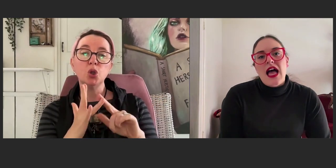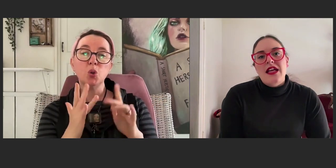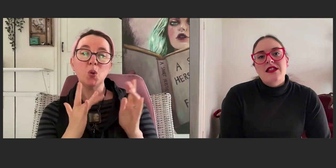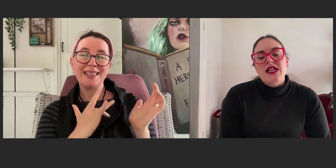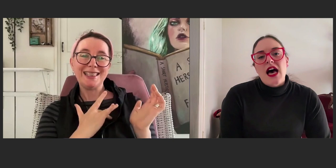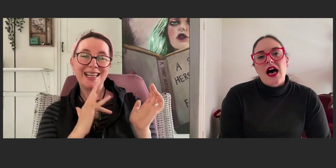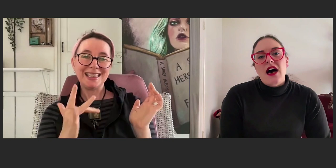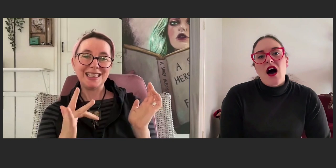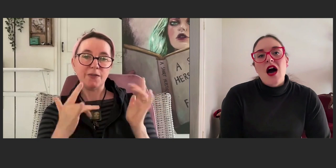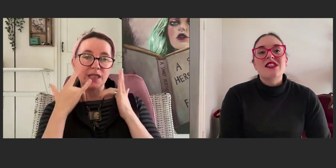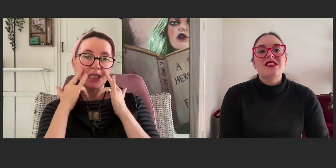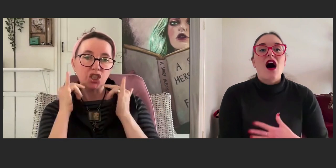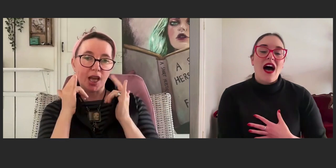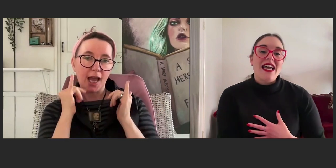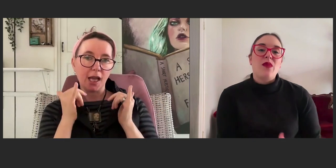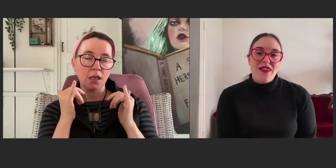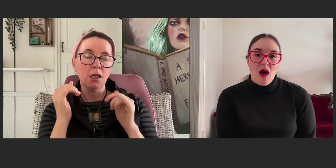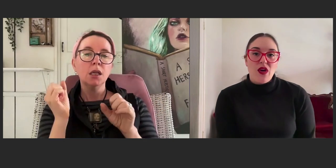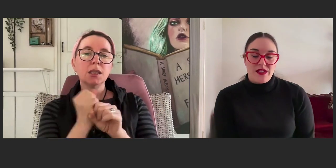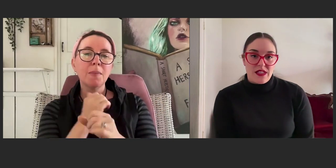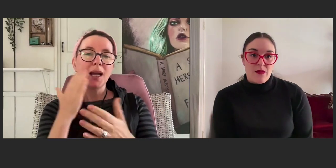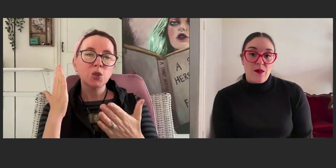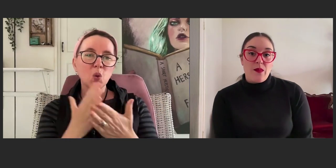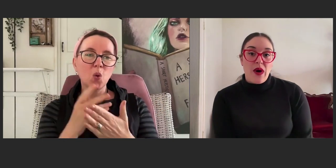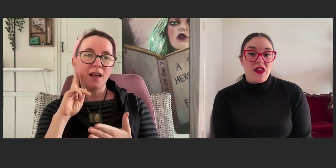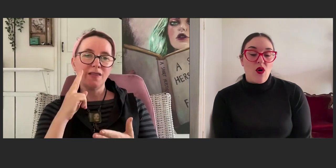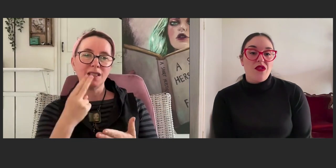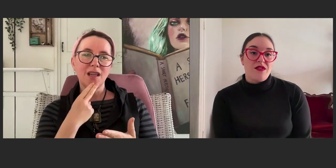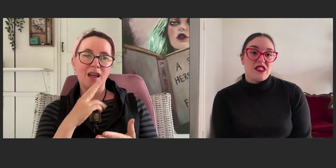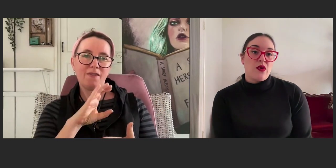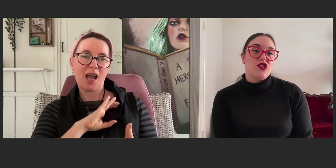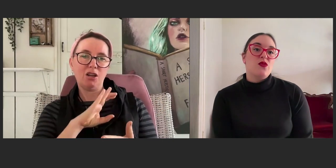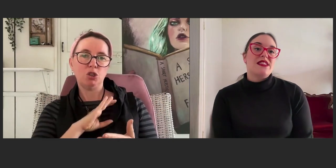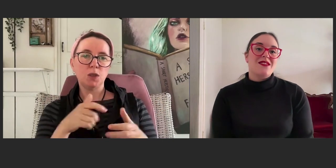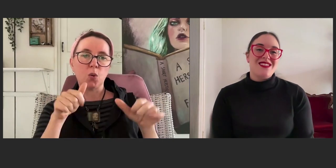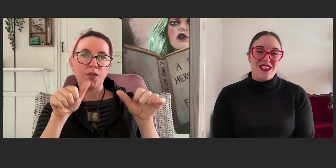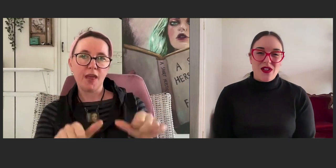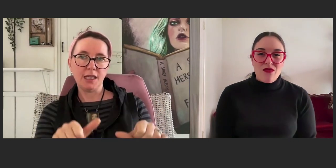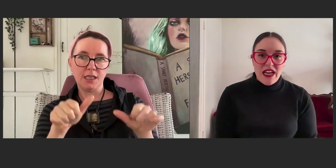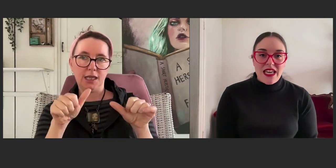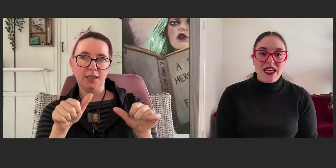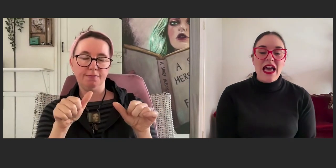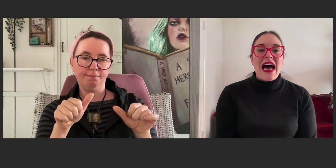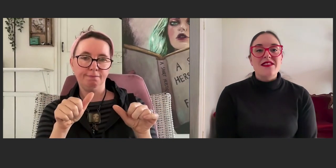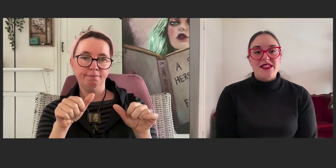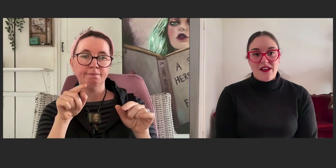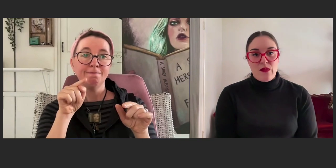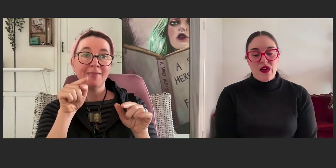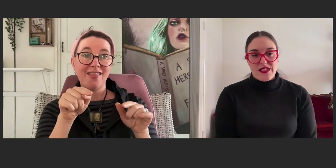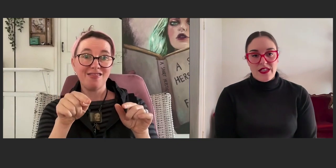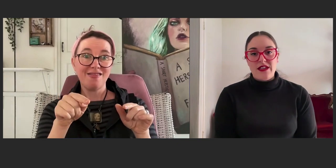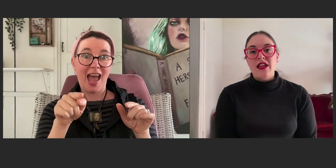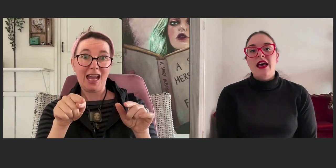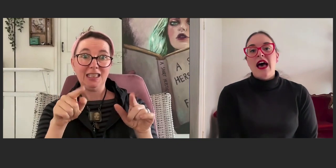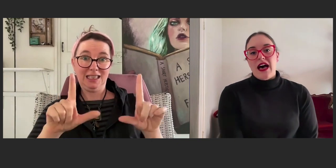and I was hired by that person by the author of this book to do a sensitivity reading as a deaf person,